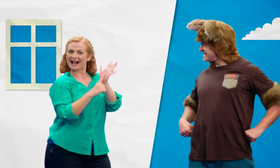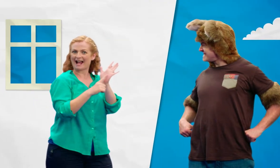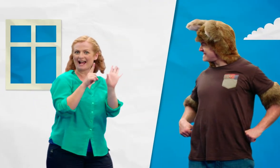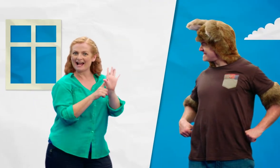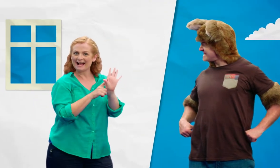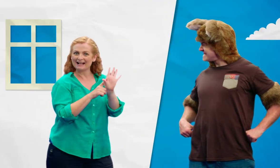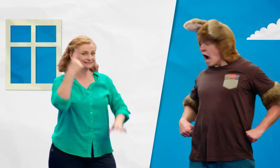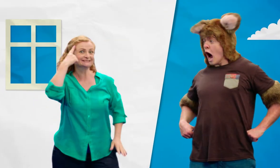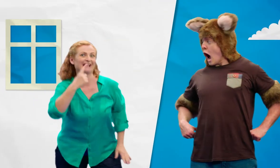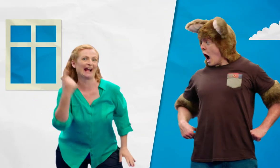I'm Sally!